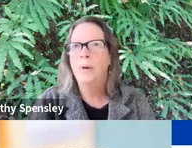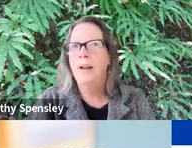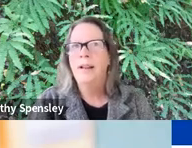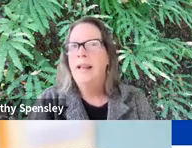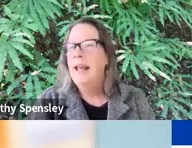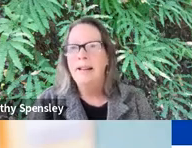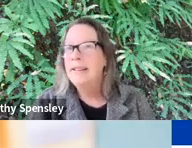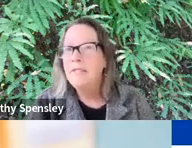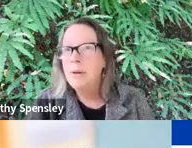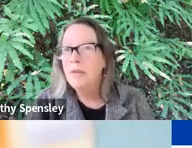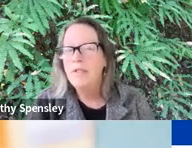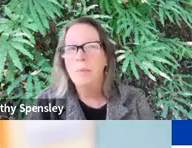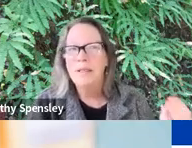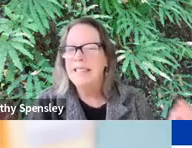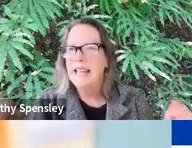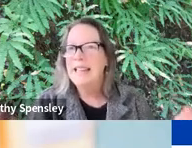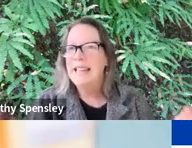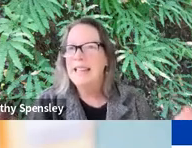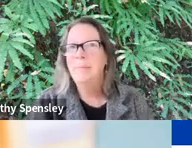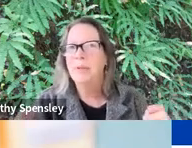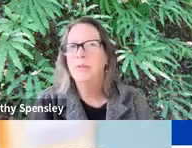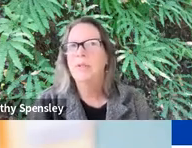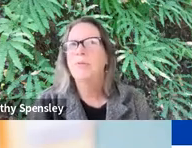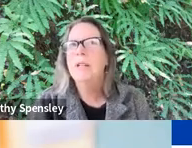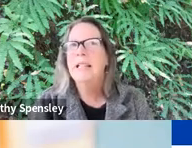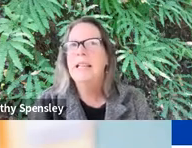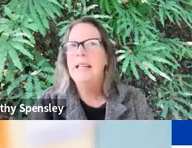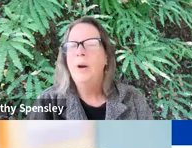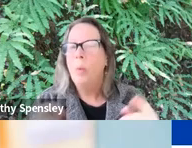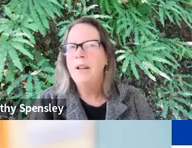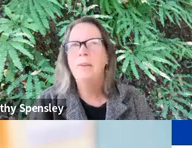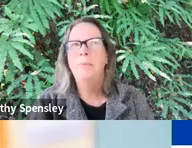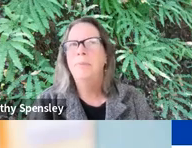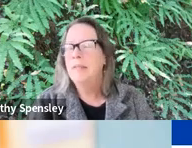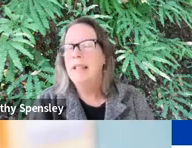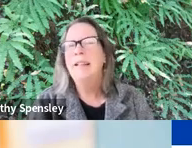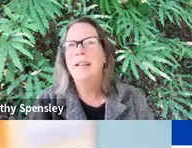on one. It doesn't have to be forever, but to get the people to really want to think,